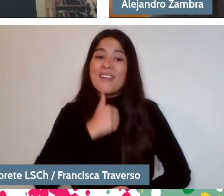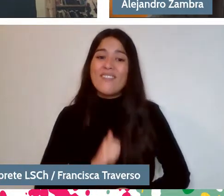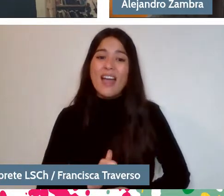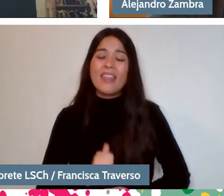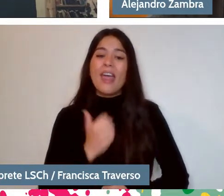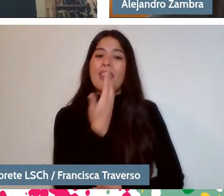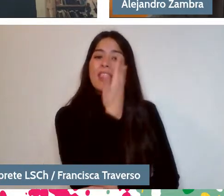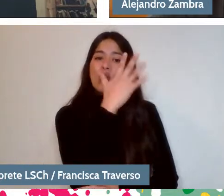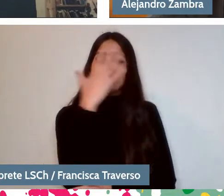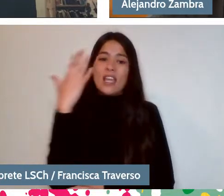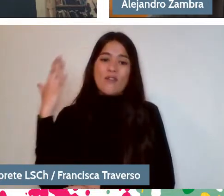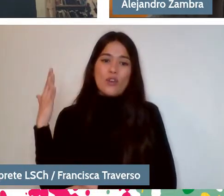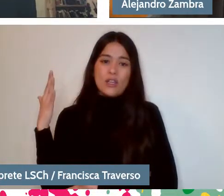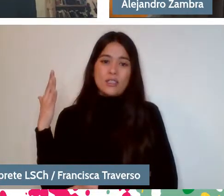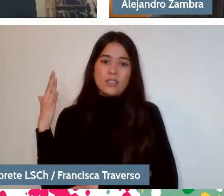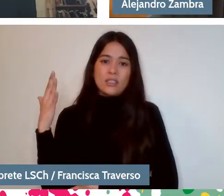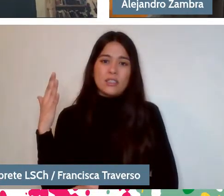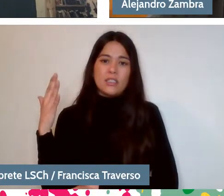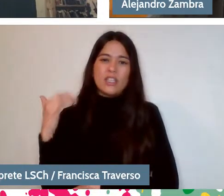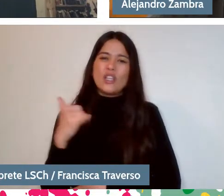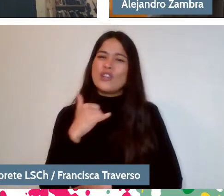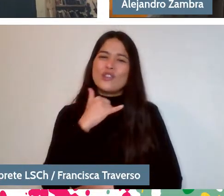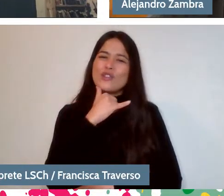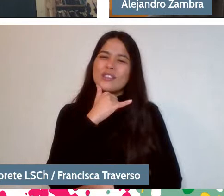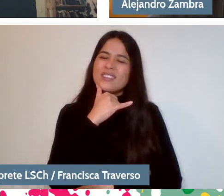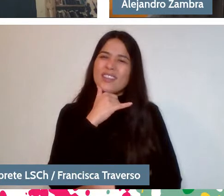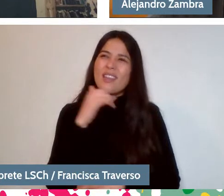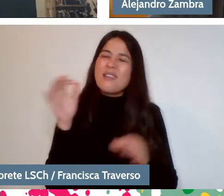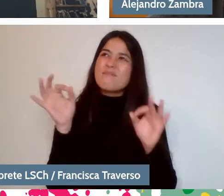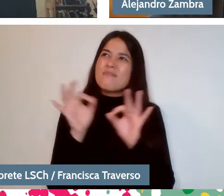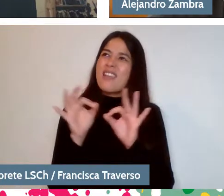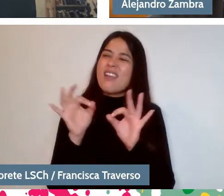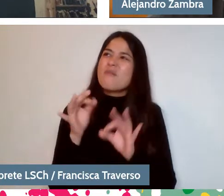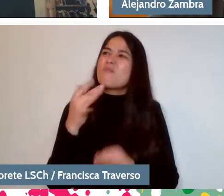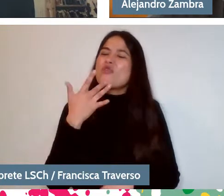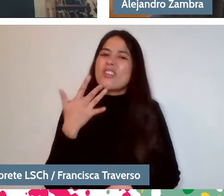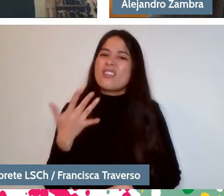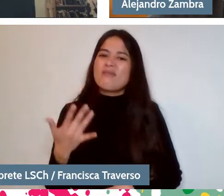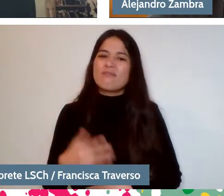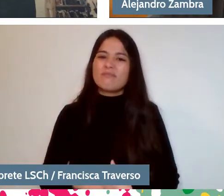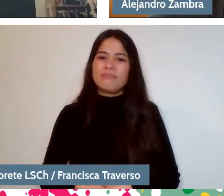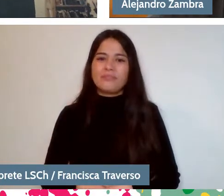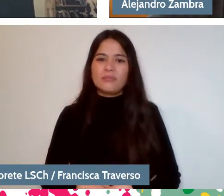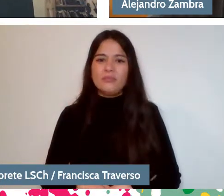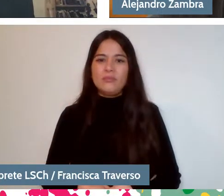And I don't really know why, but it was a short period.